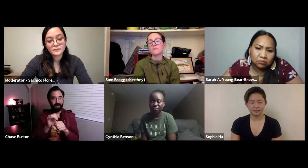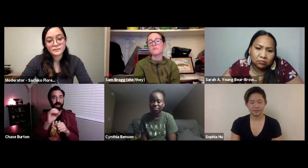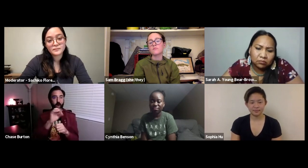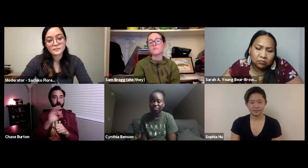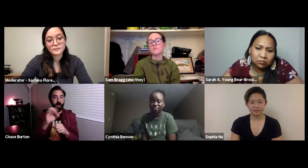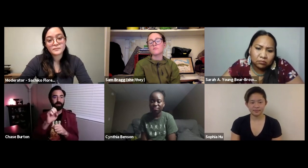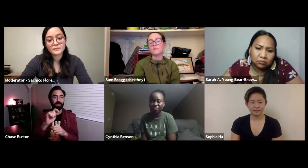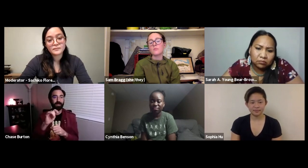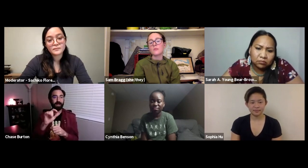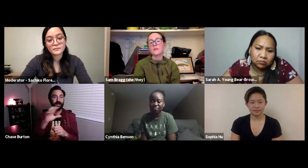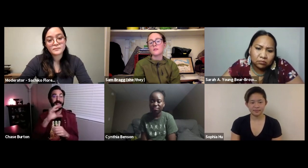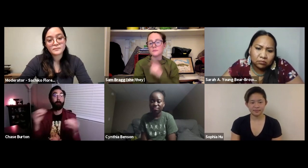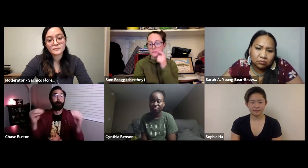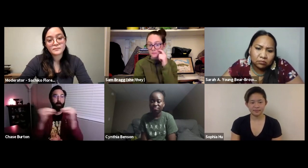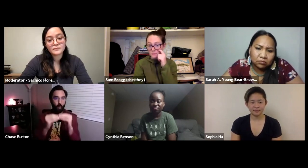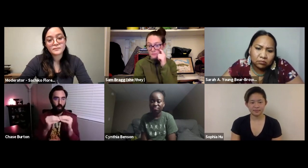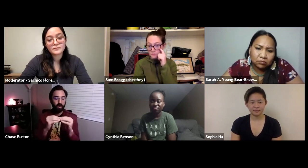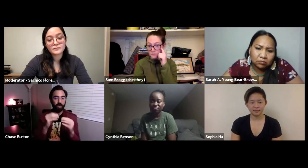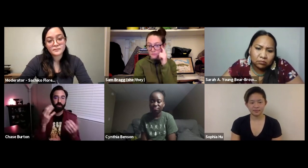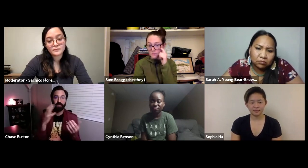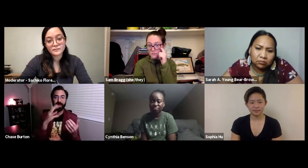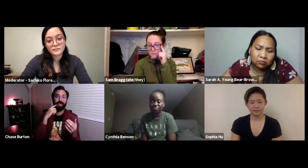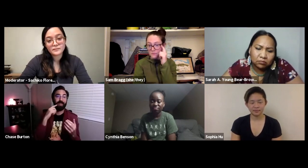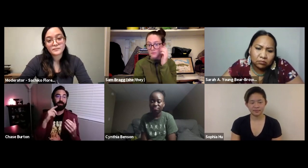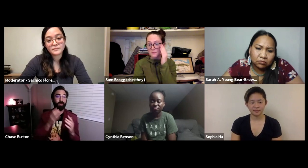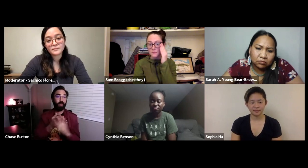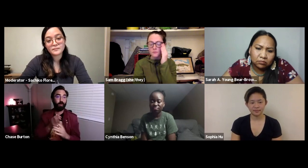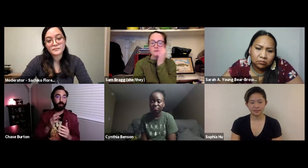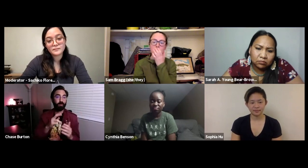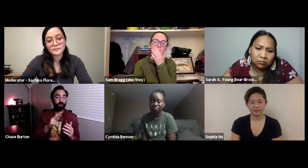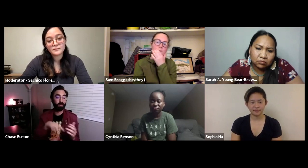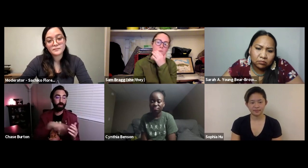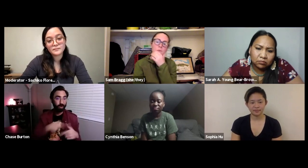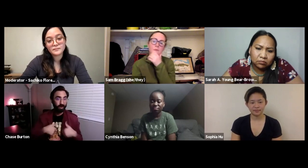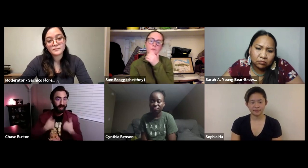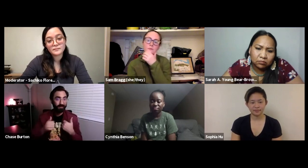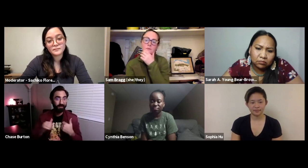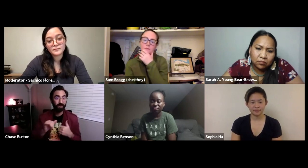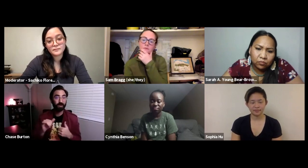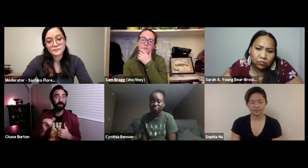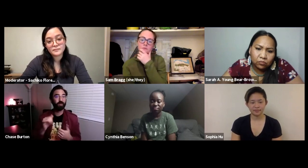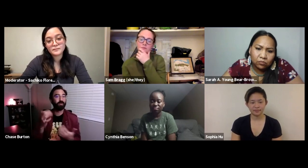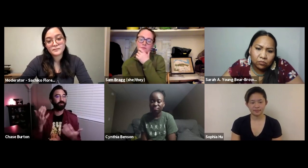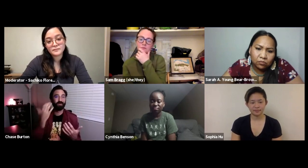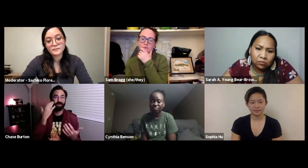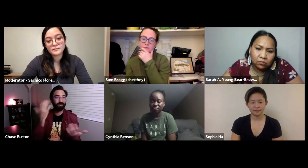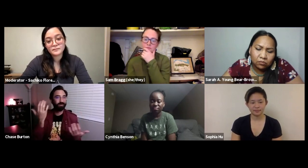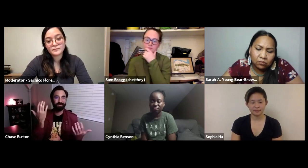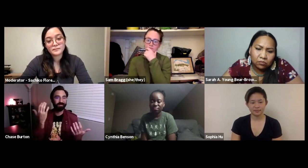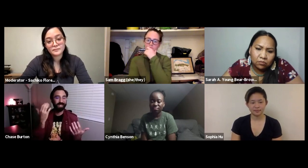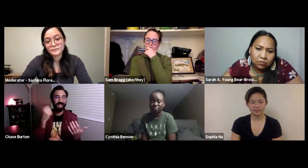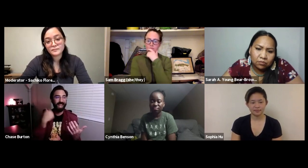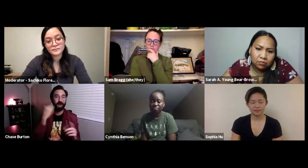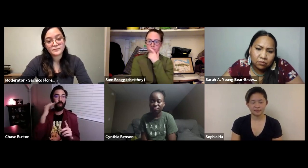reduce it completely but I can offset it enough or even better so, I can do that in my personal